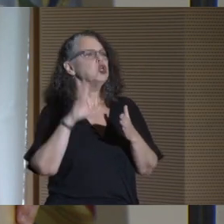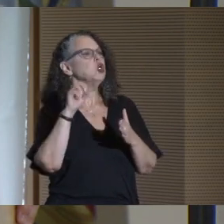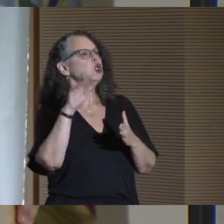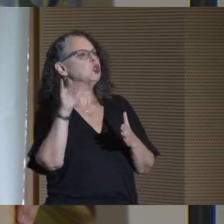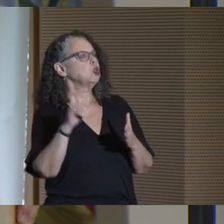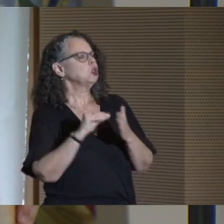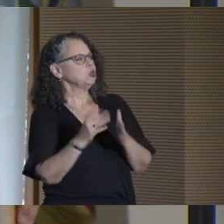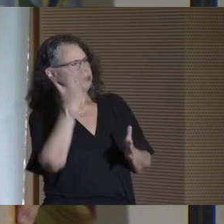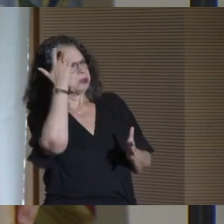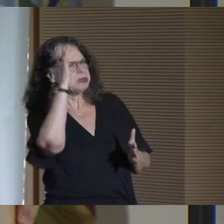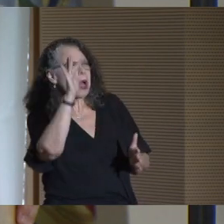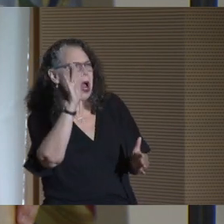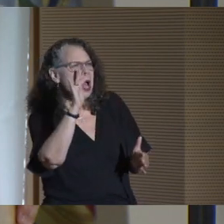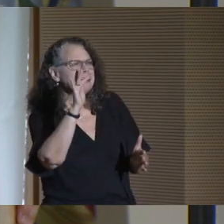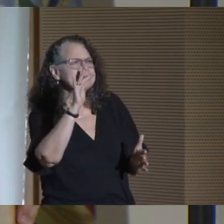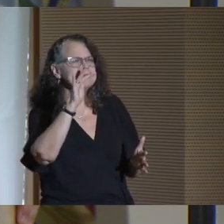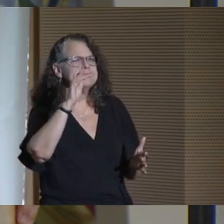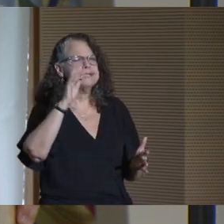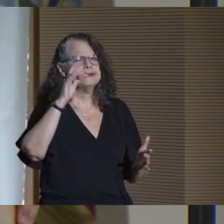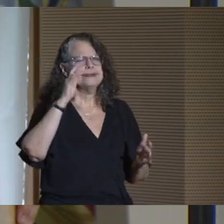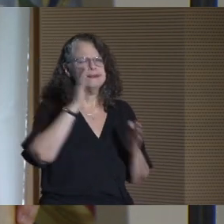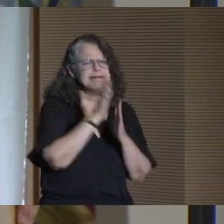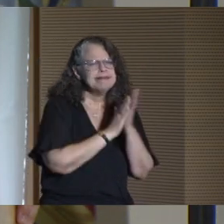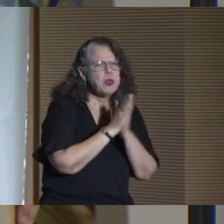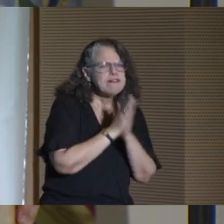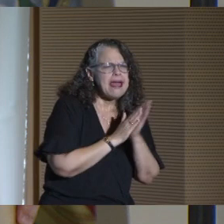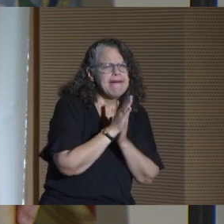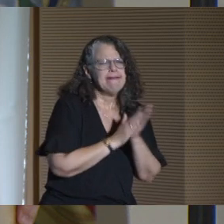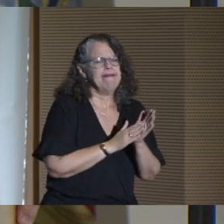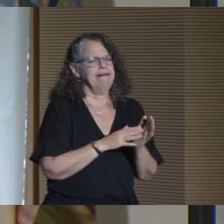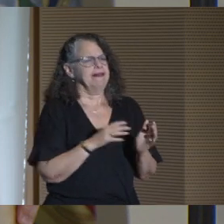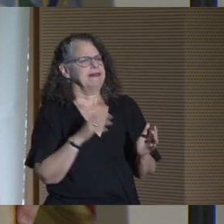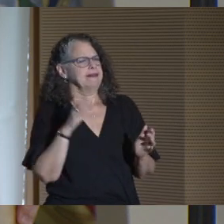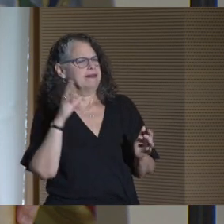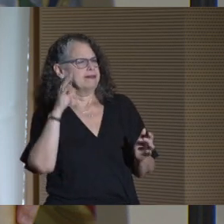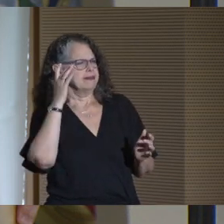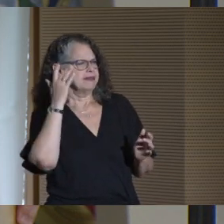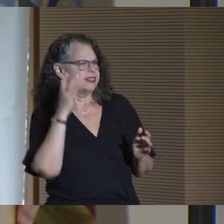CUNY students are smart, ingenious, and highly motivated.